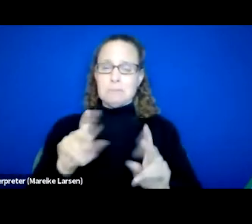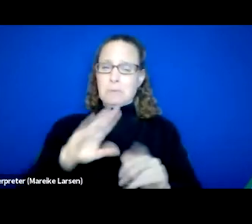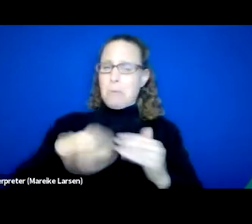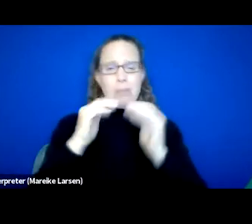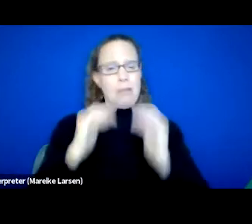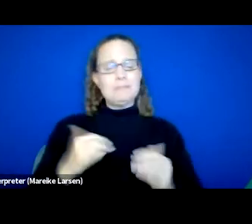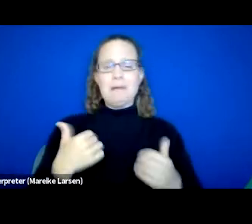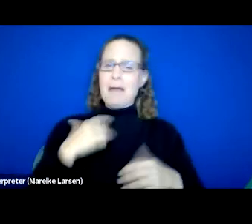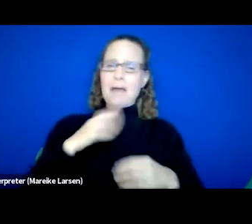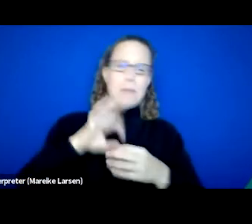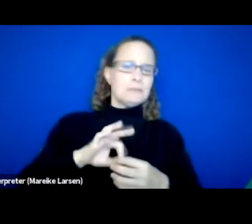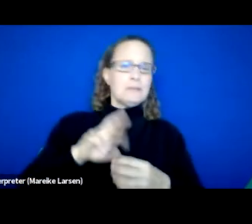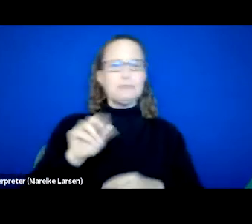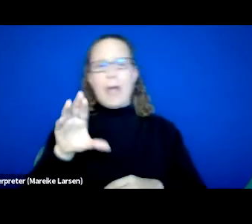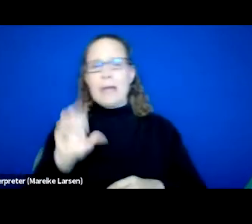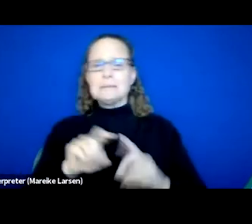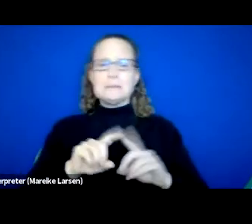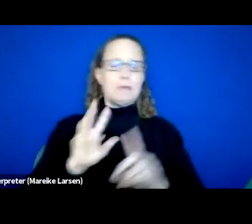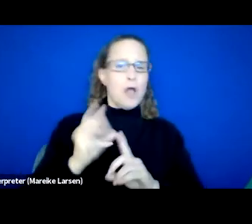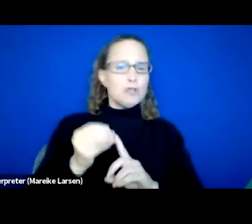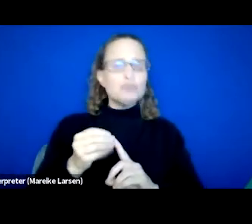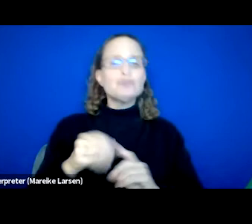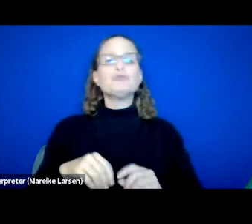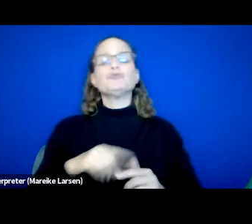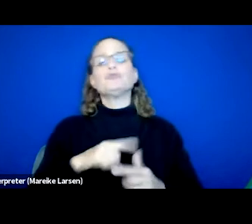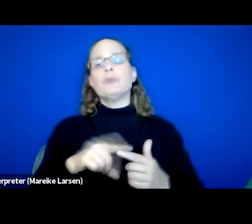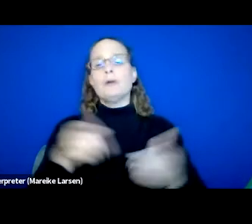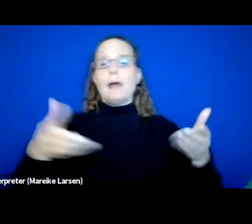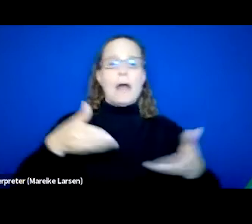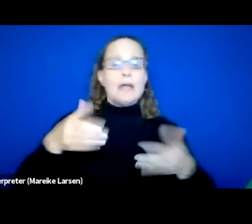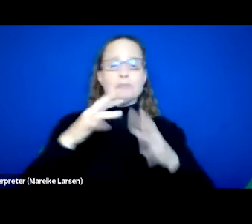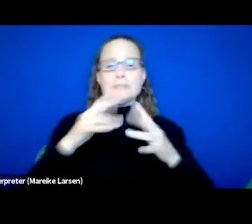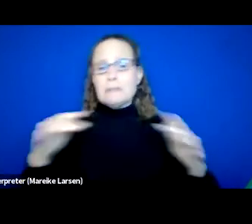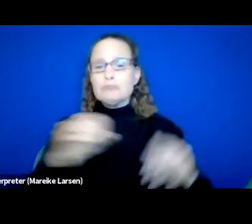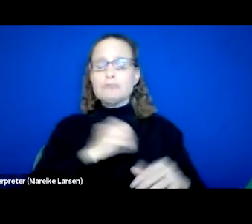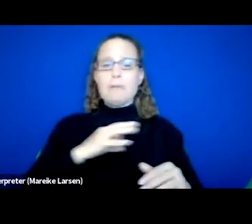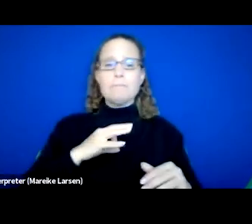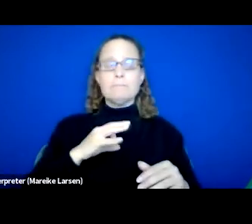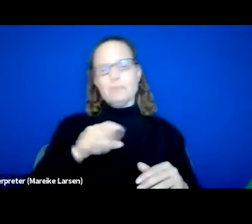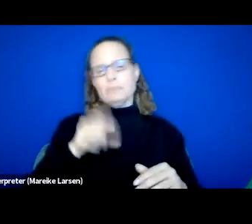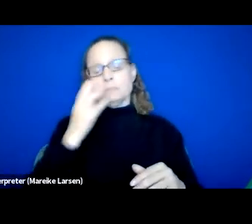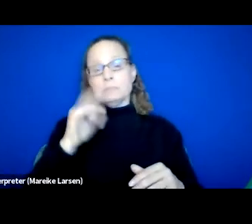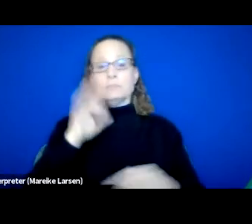and culture hiring diverse staff. As our presenters in all of our sessions have done